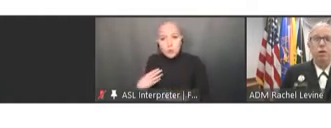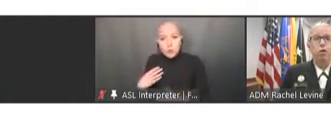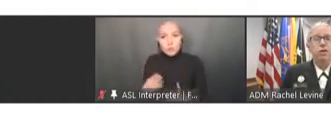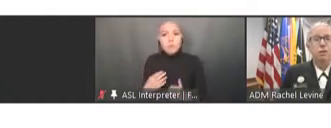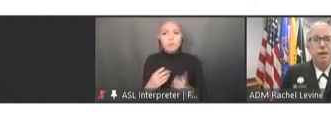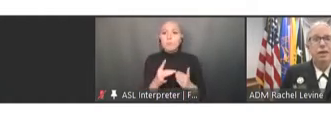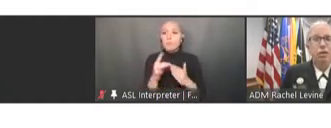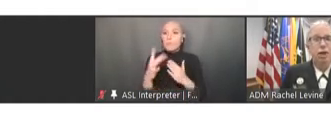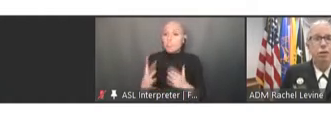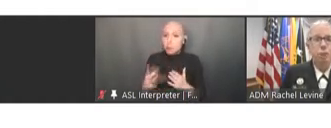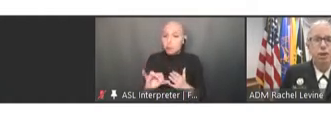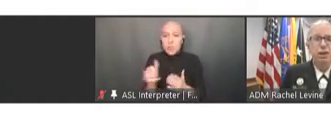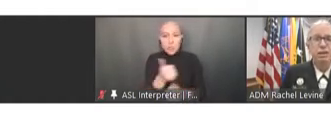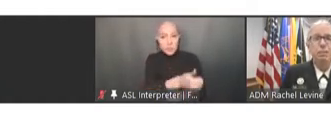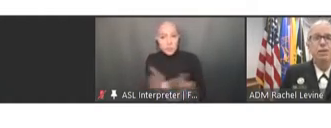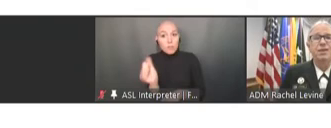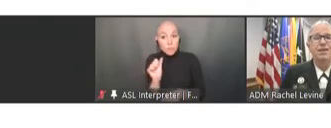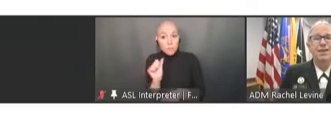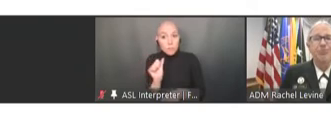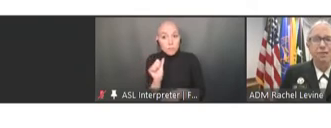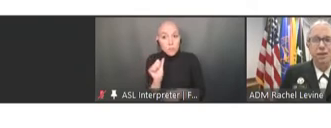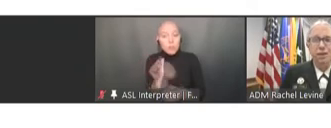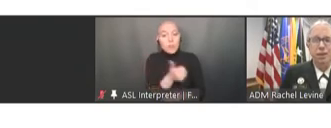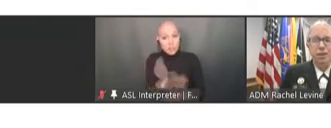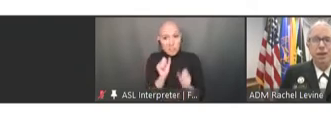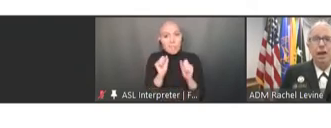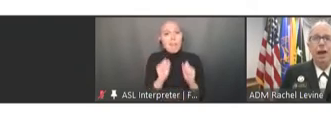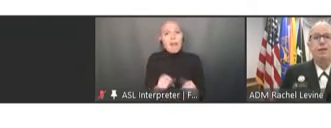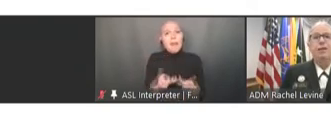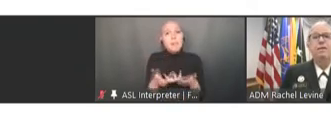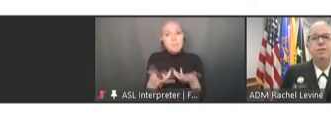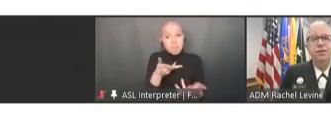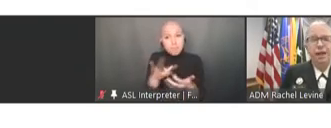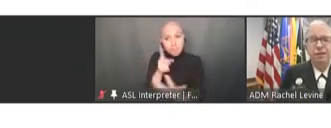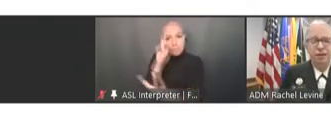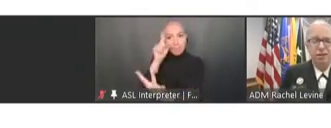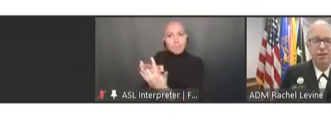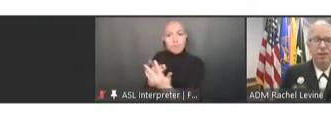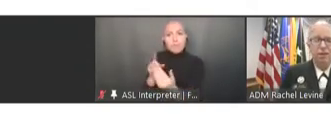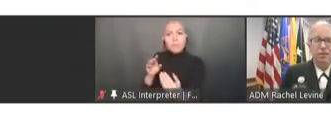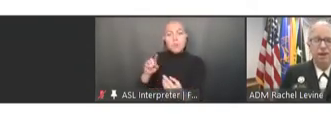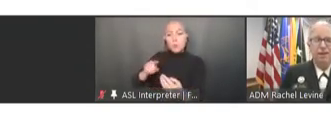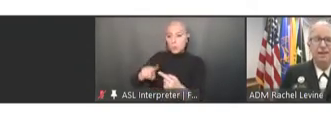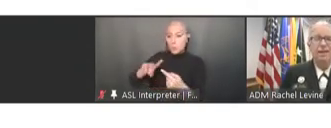who can speak to their communities about the safety, about the effectiveness of these vaccines,